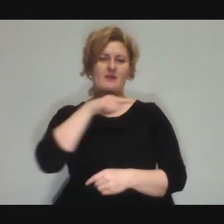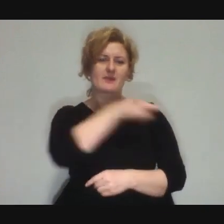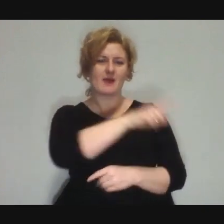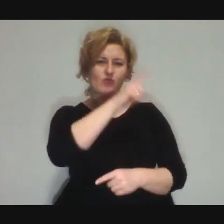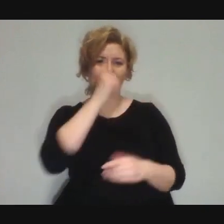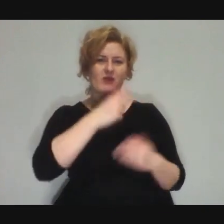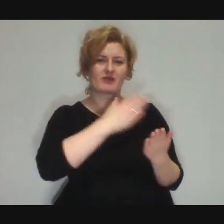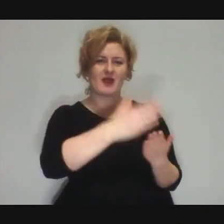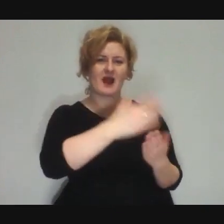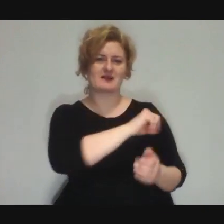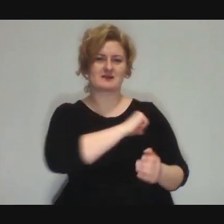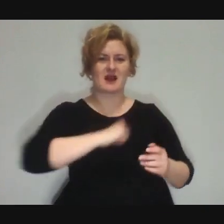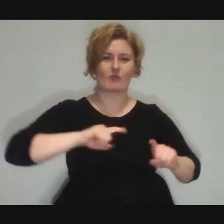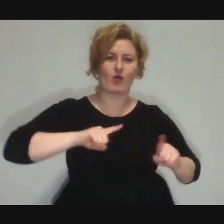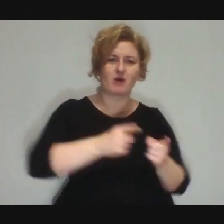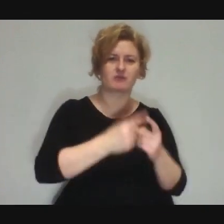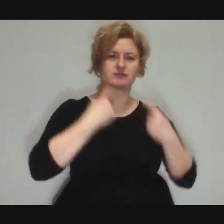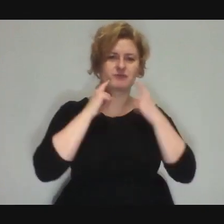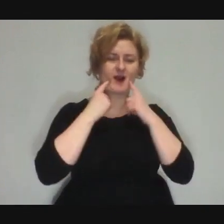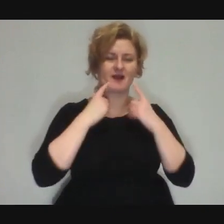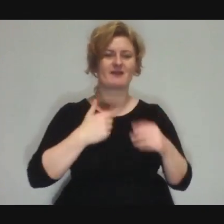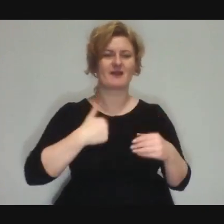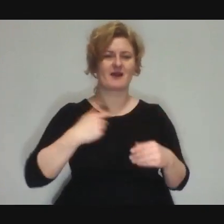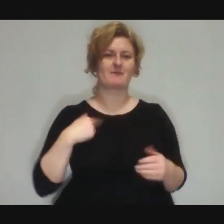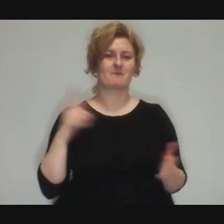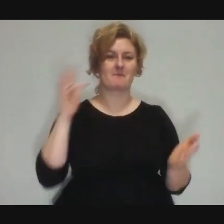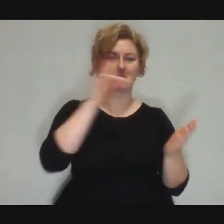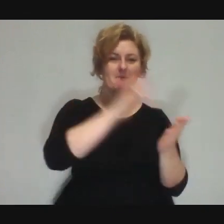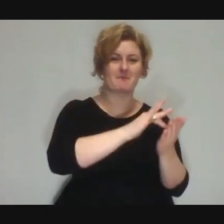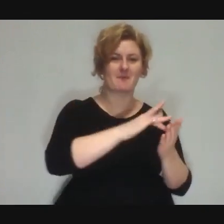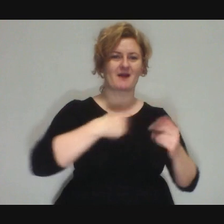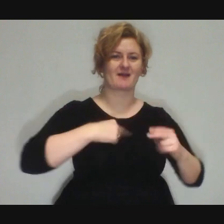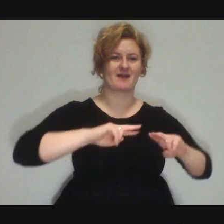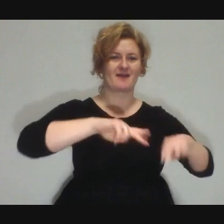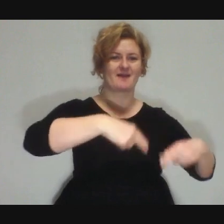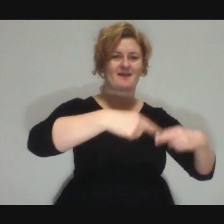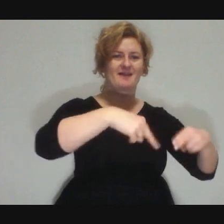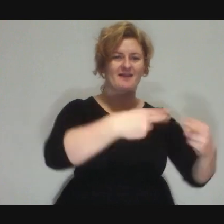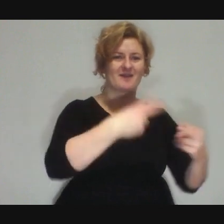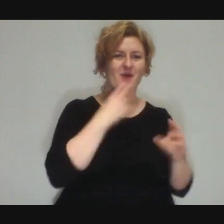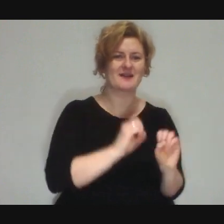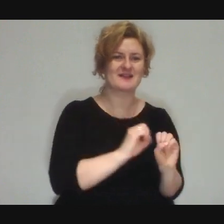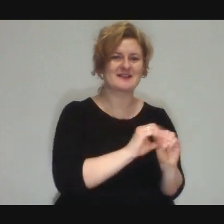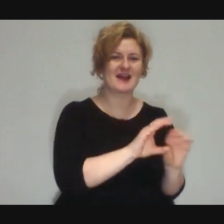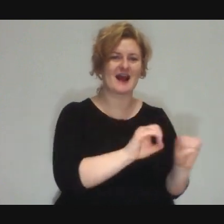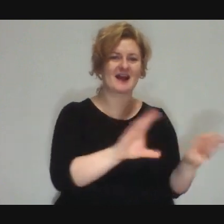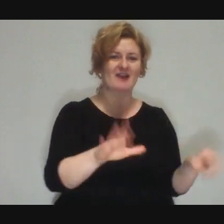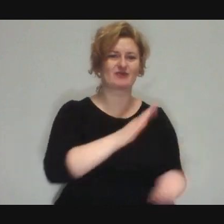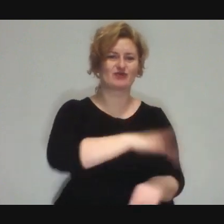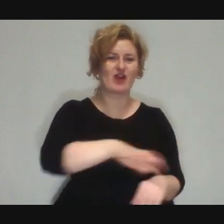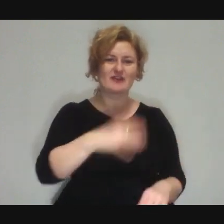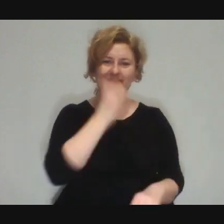Because here, it's as if we infected those kids with the circus bug and that's all we did...